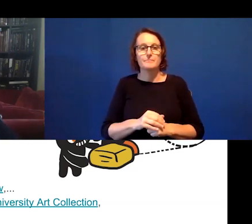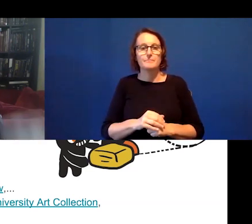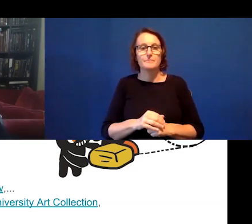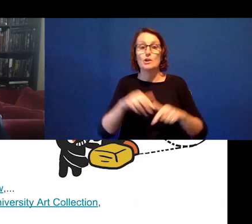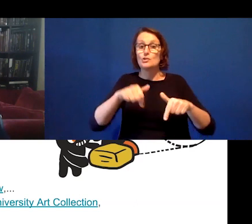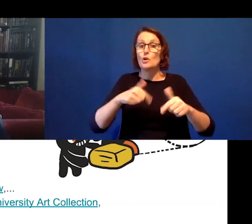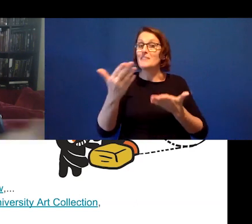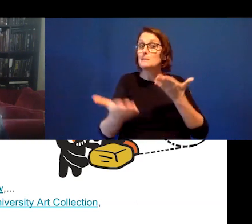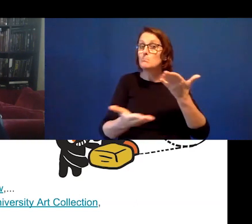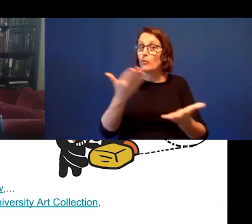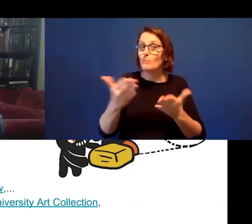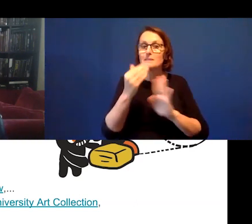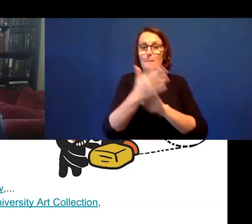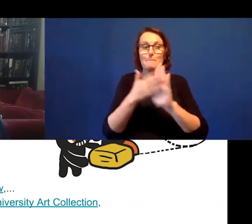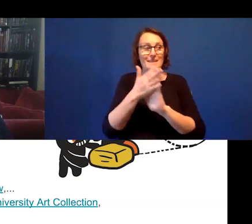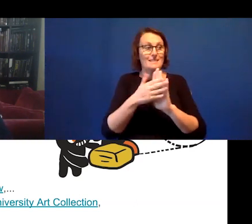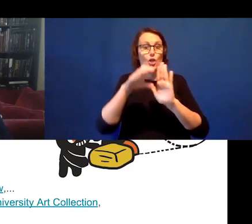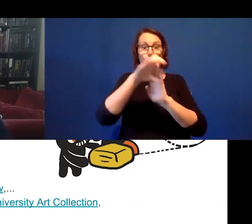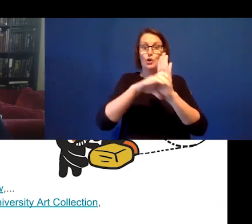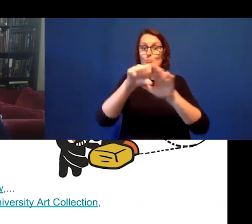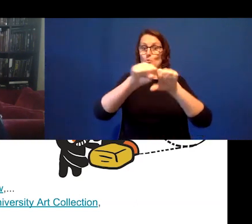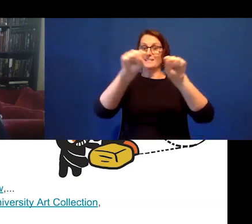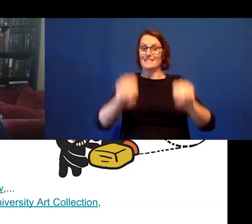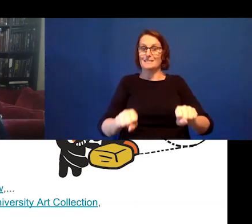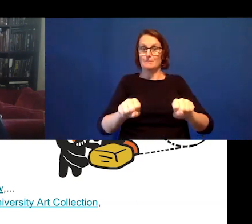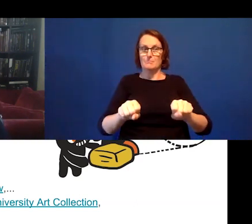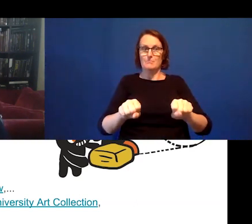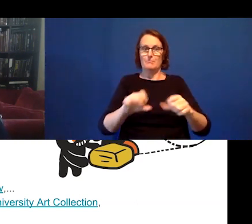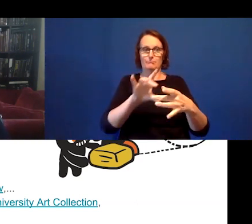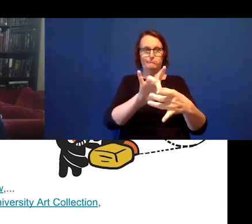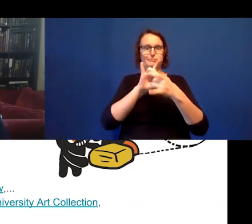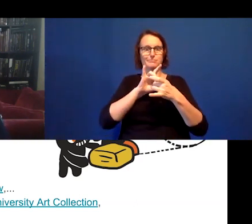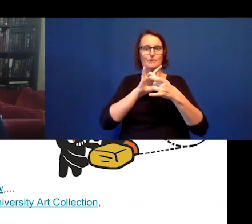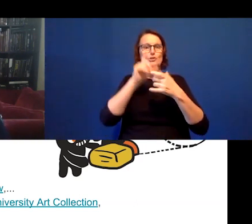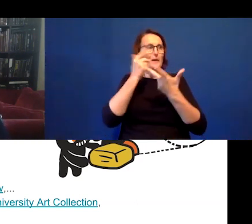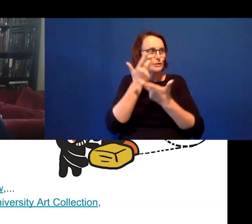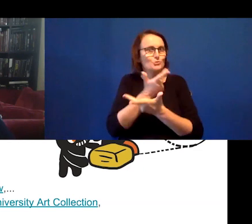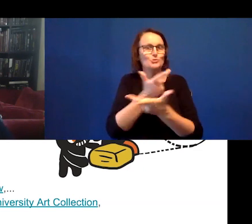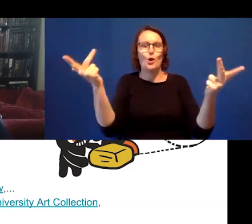system allows you to shine in the certain ways. It is great when the